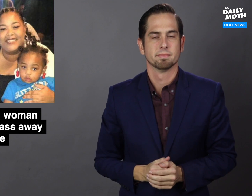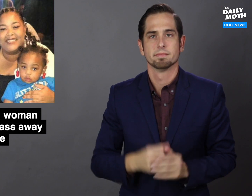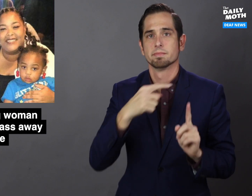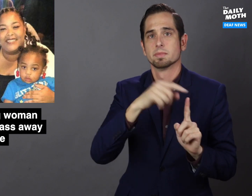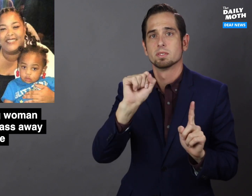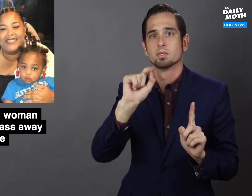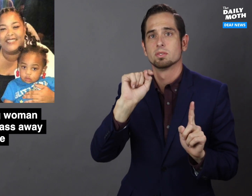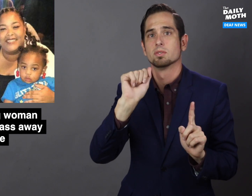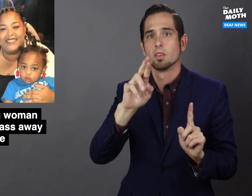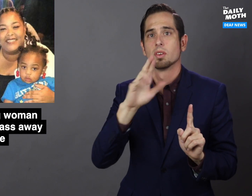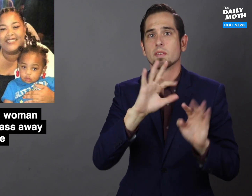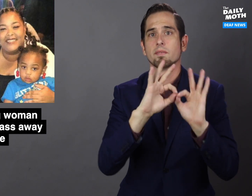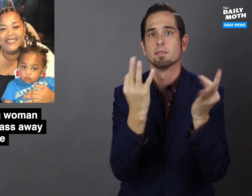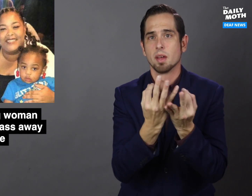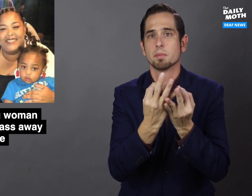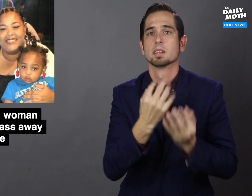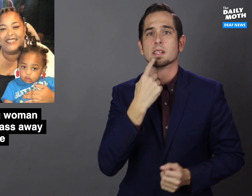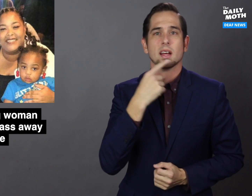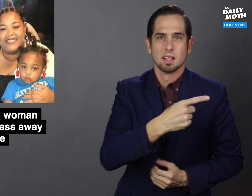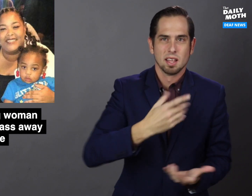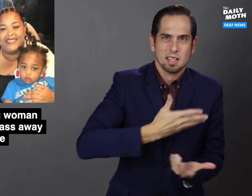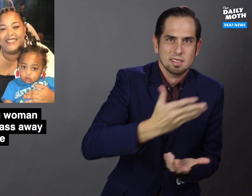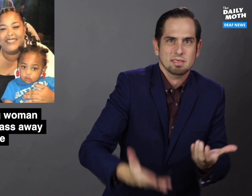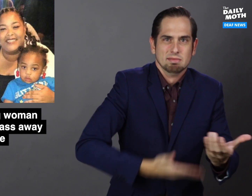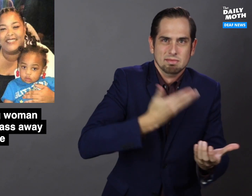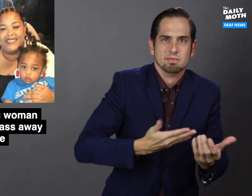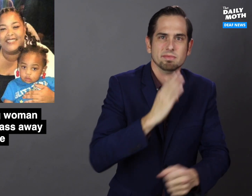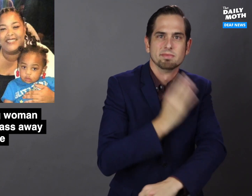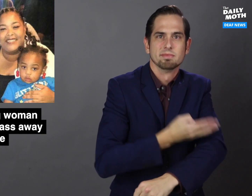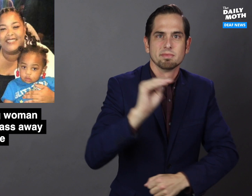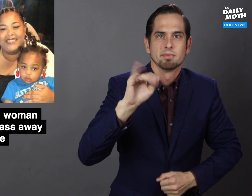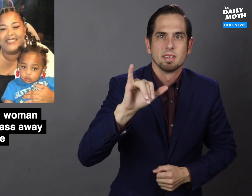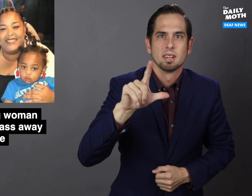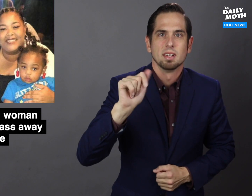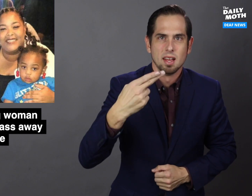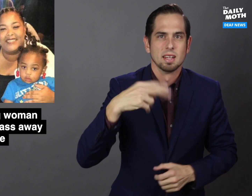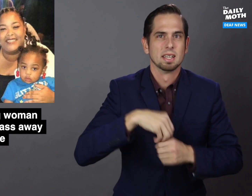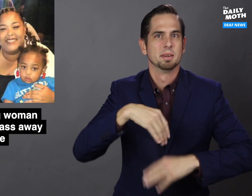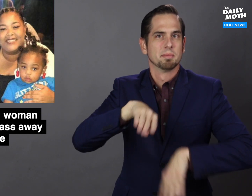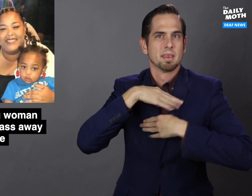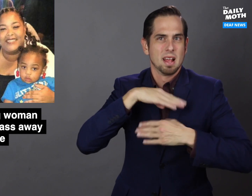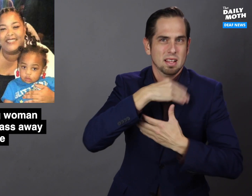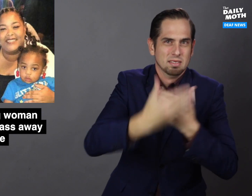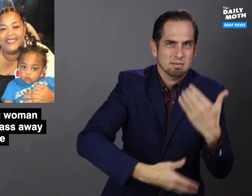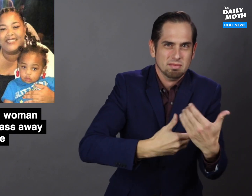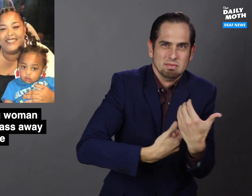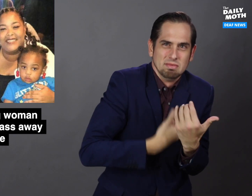Star's family said she wrapped Mylah in a blanket and